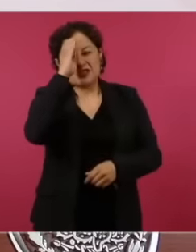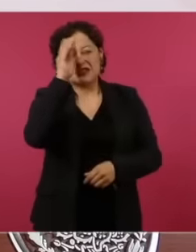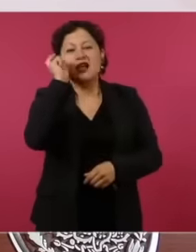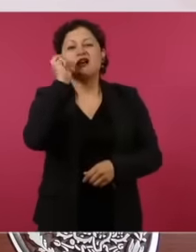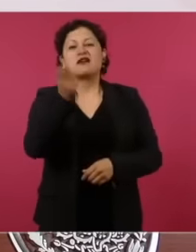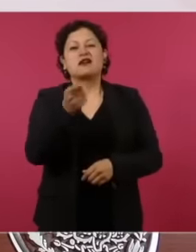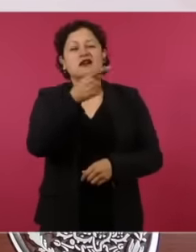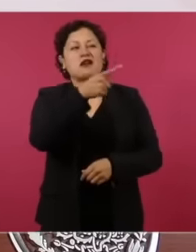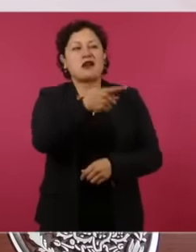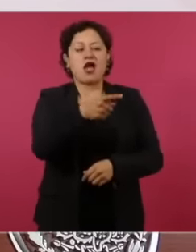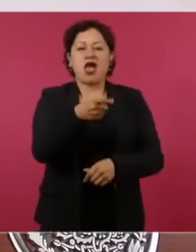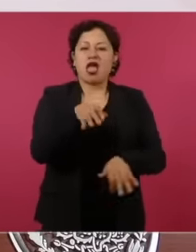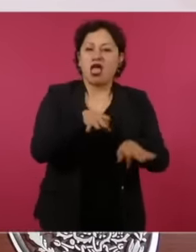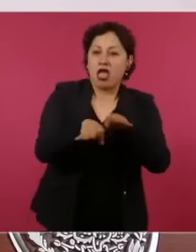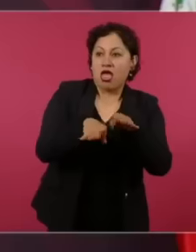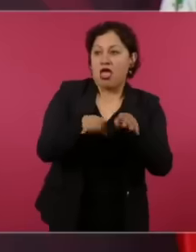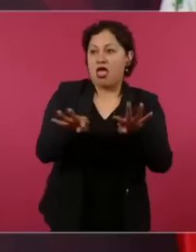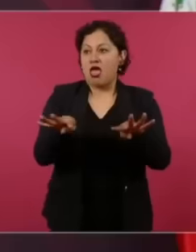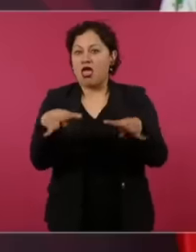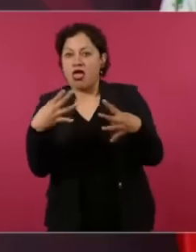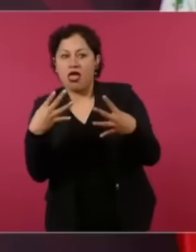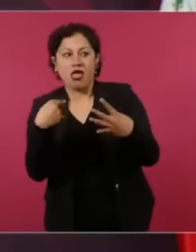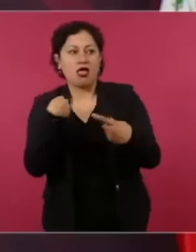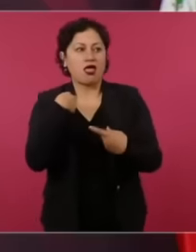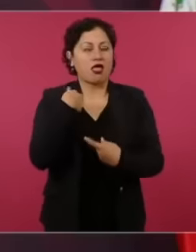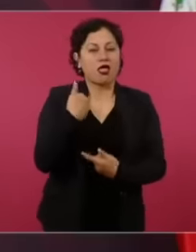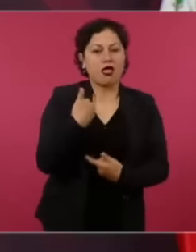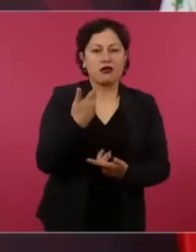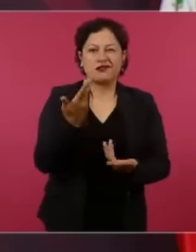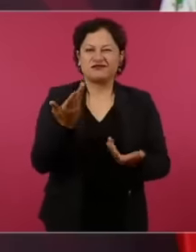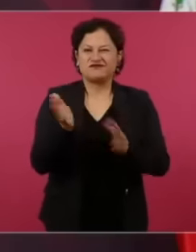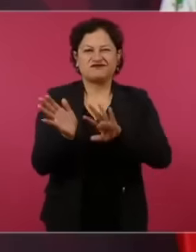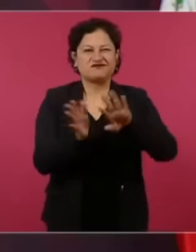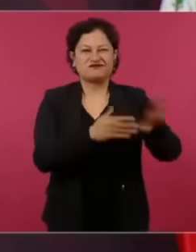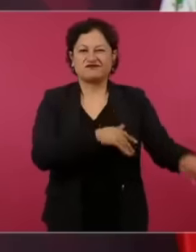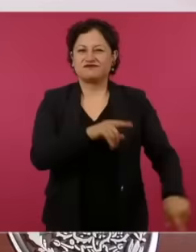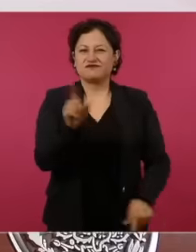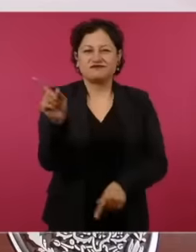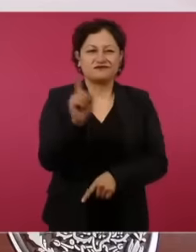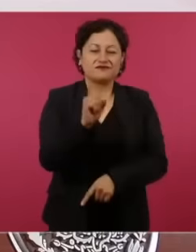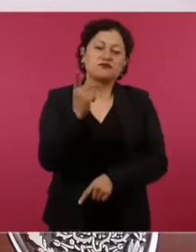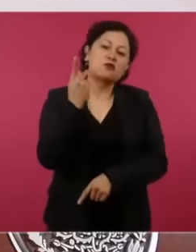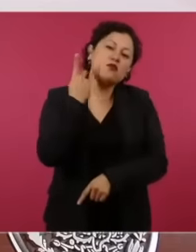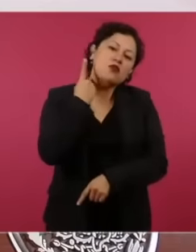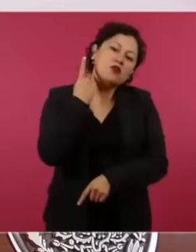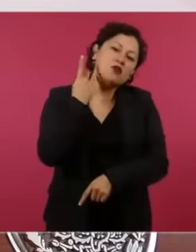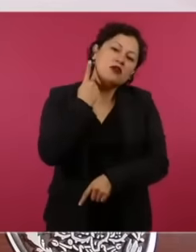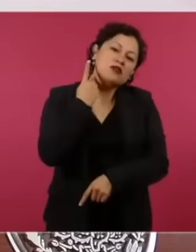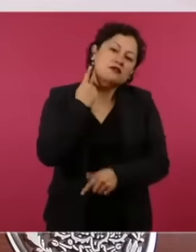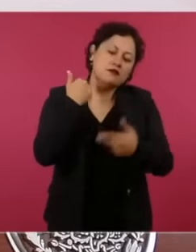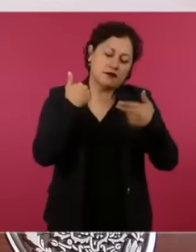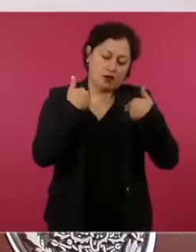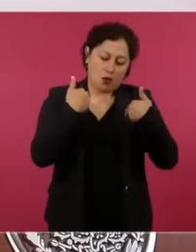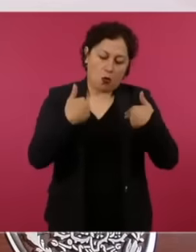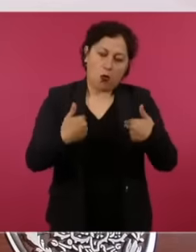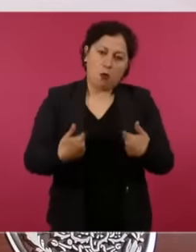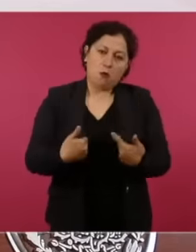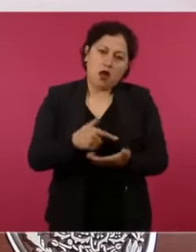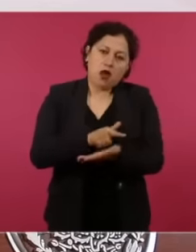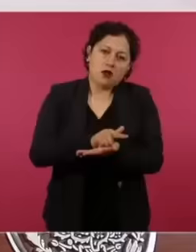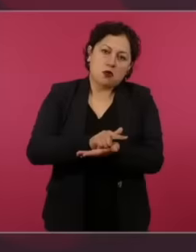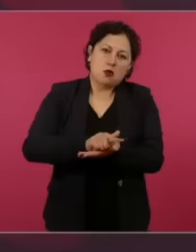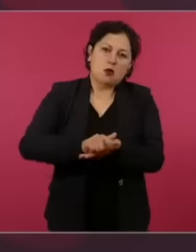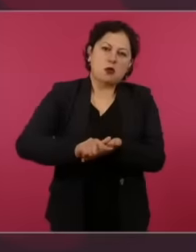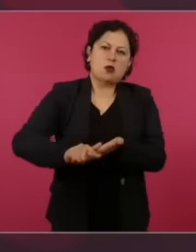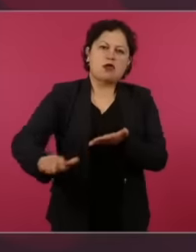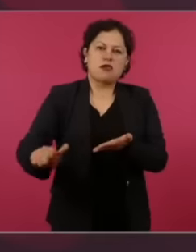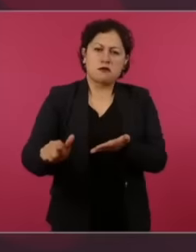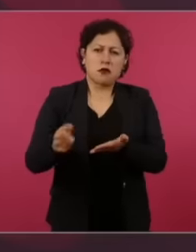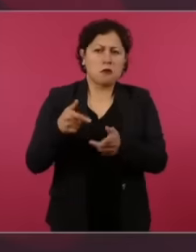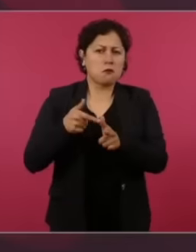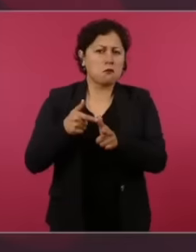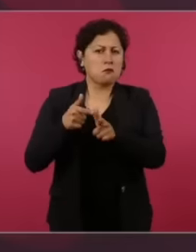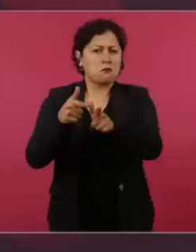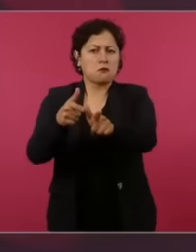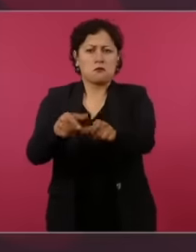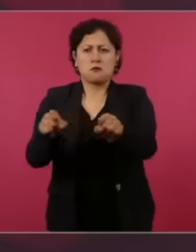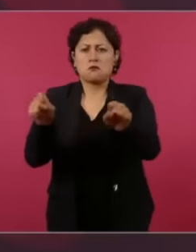clean That not even the dirtiest politicians have been able to stain it is like The noble profession of